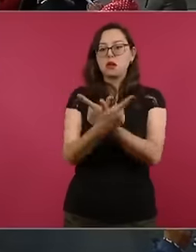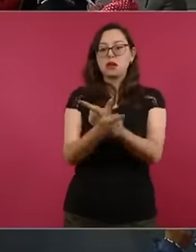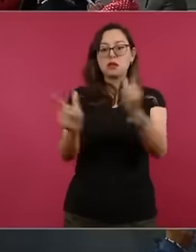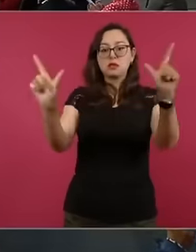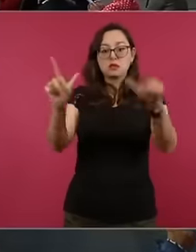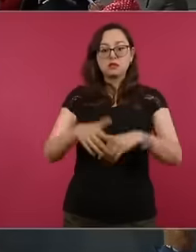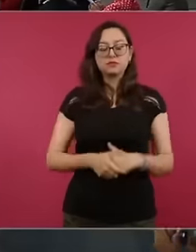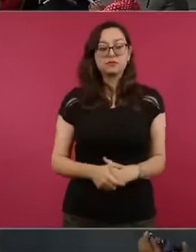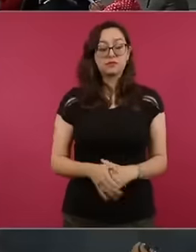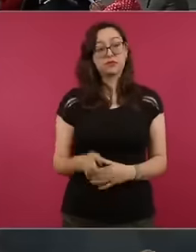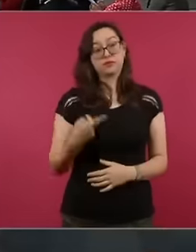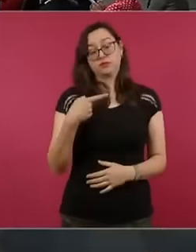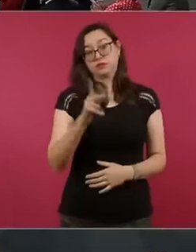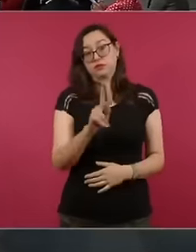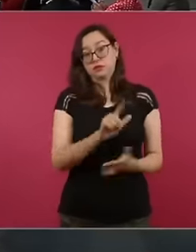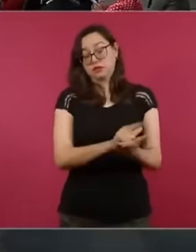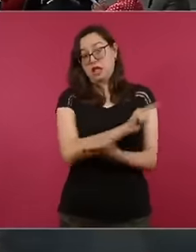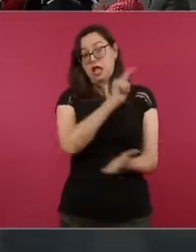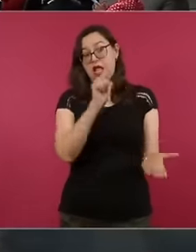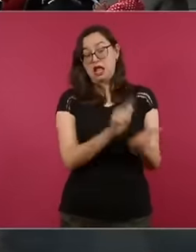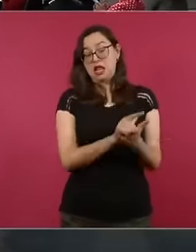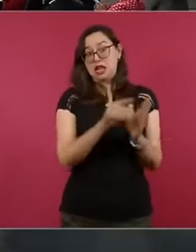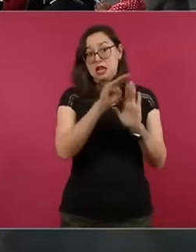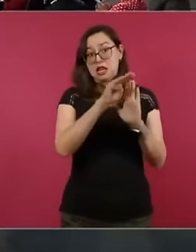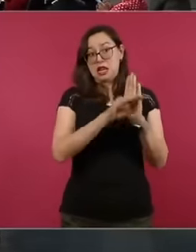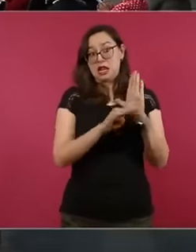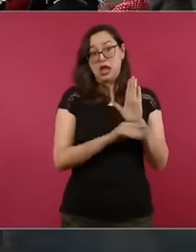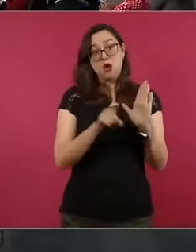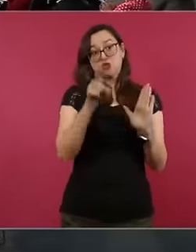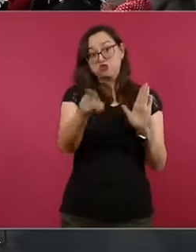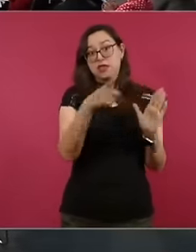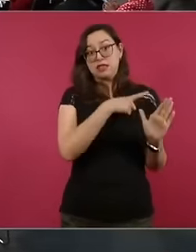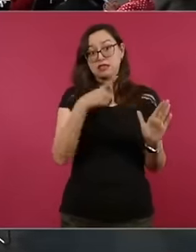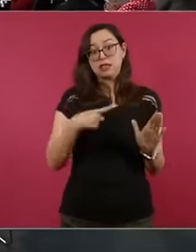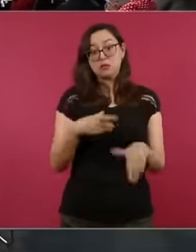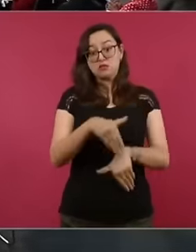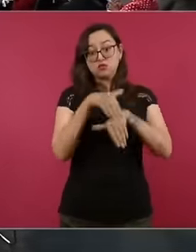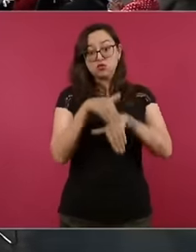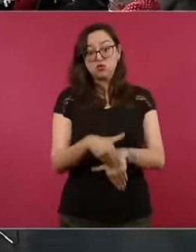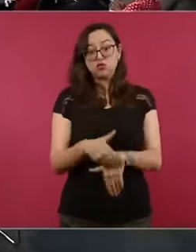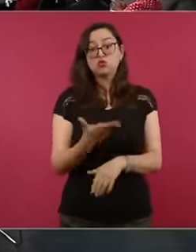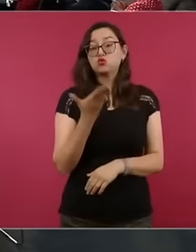to the guidelines of the law in electoral ma it is indicated that some propaganda cannot be done.